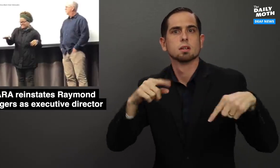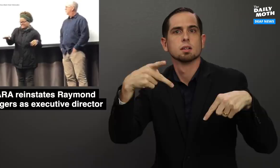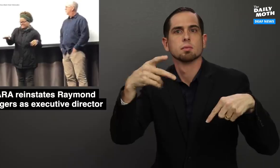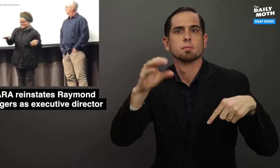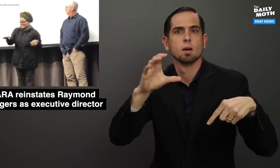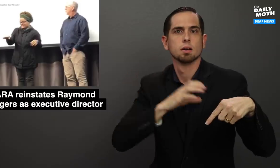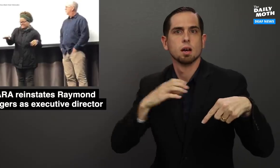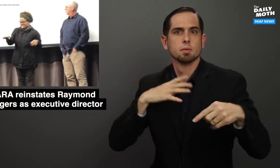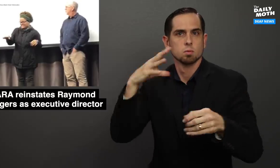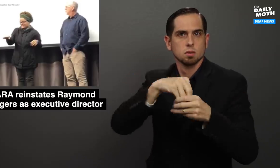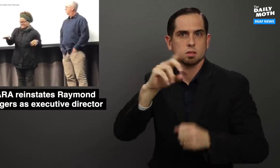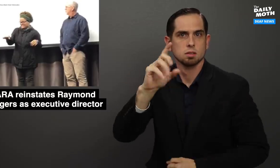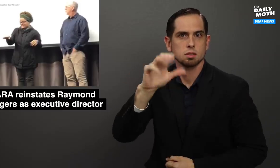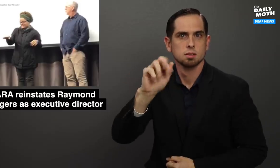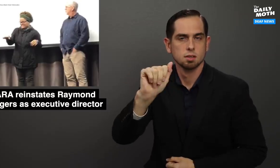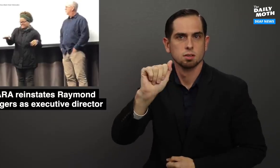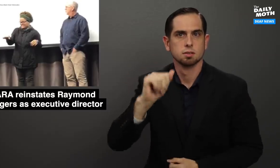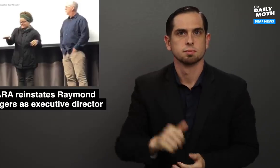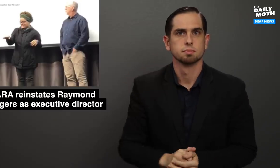the POC committee within DCARA.